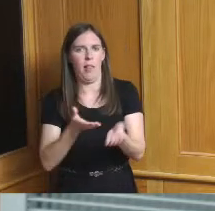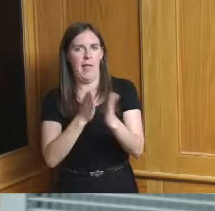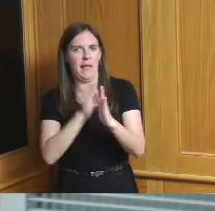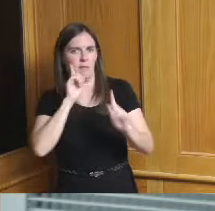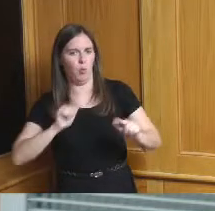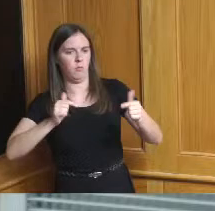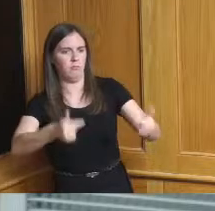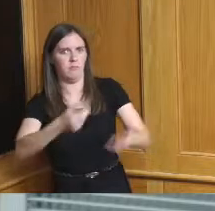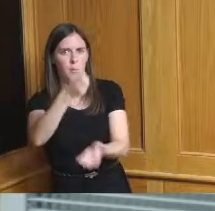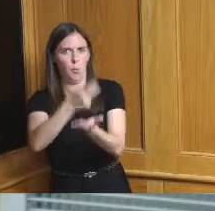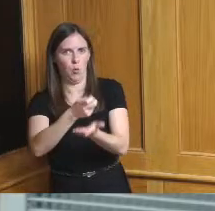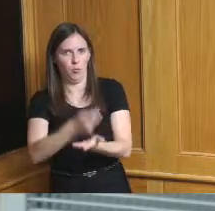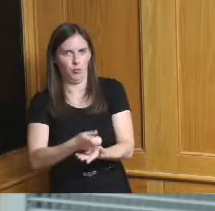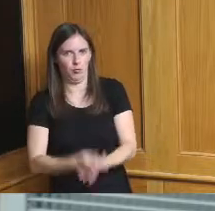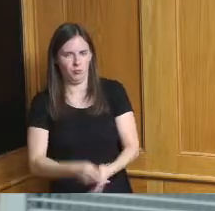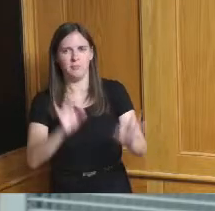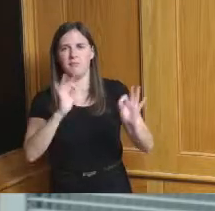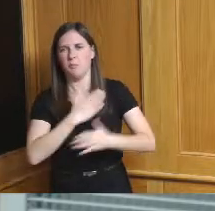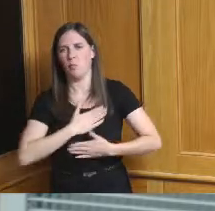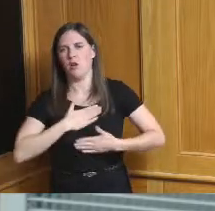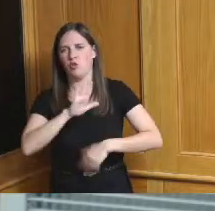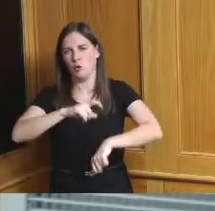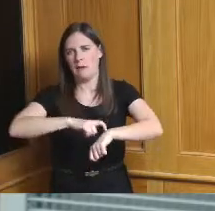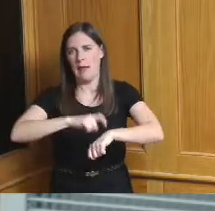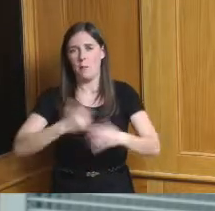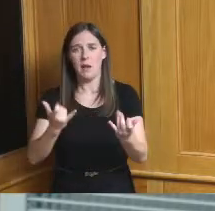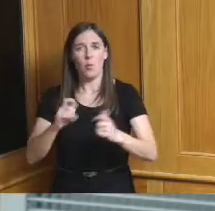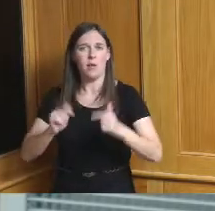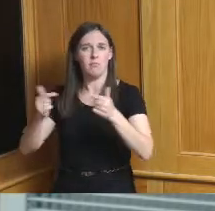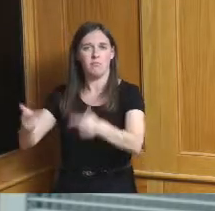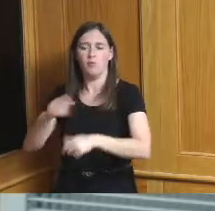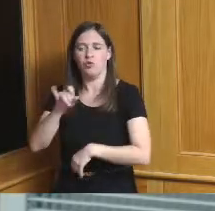and so I appreciate your time and I want to turn it over to Jeff for his comments as well thank